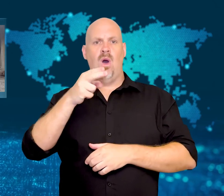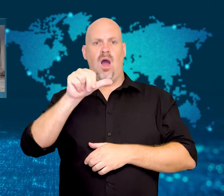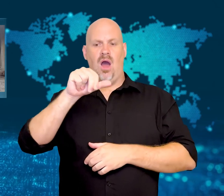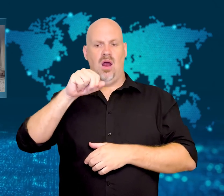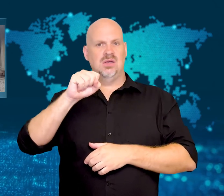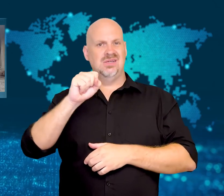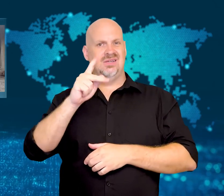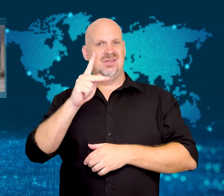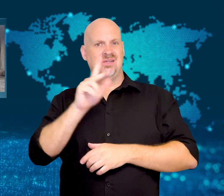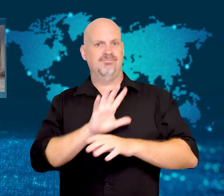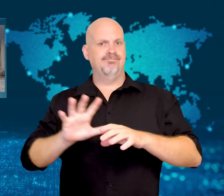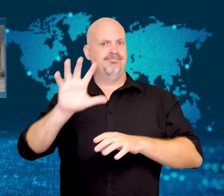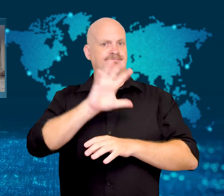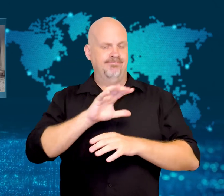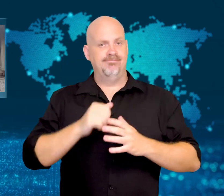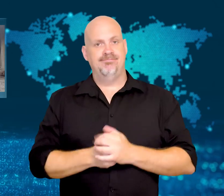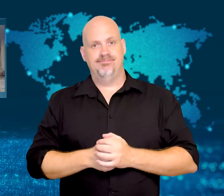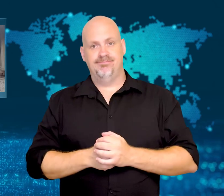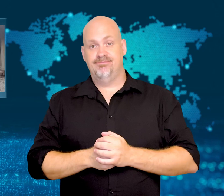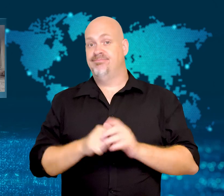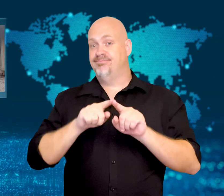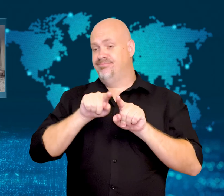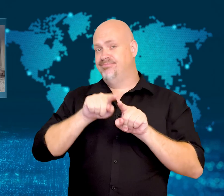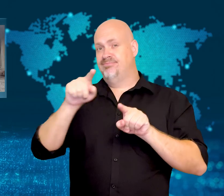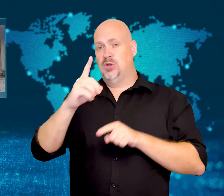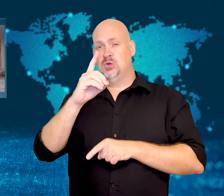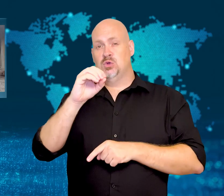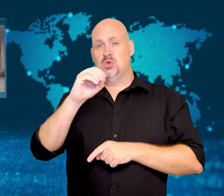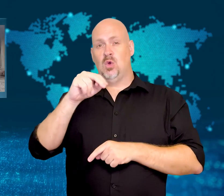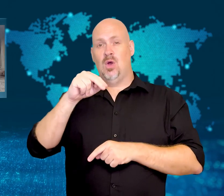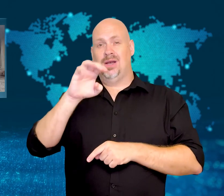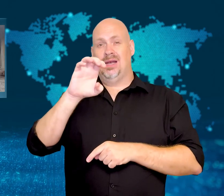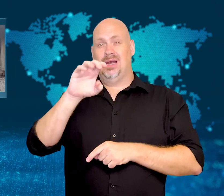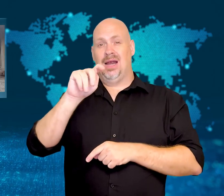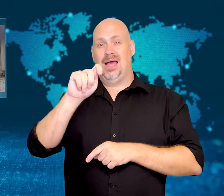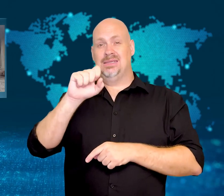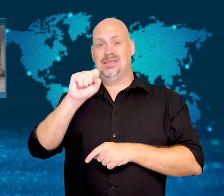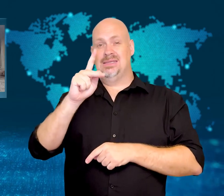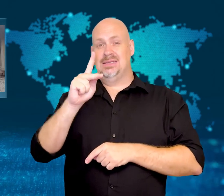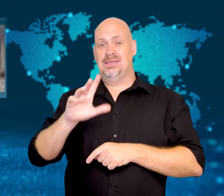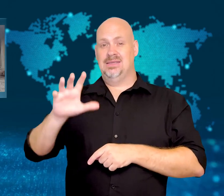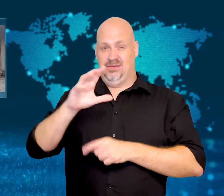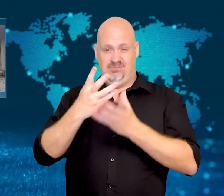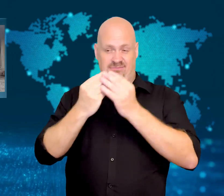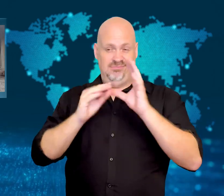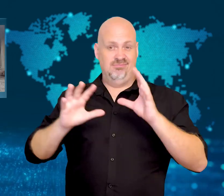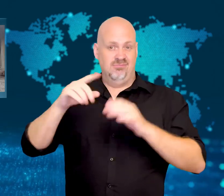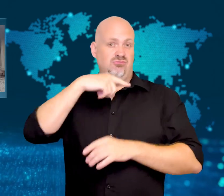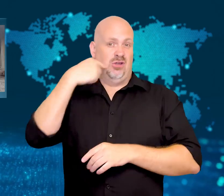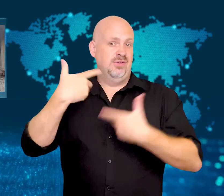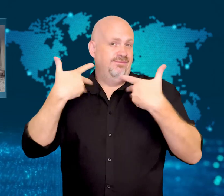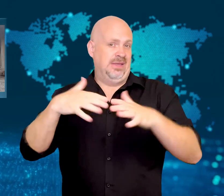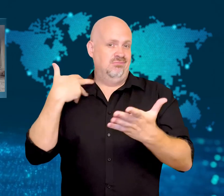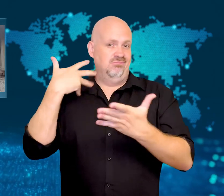A lot of the Donetsk region is already in Russian control